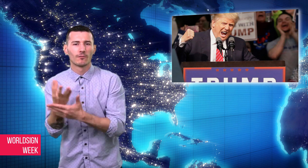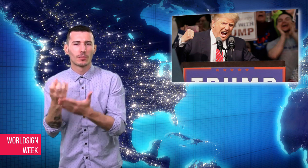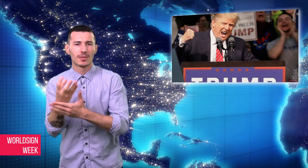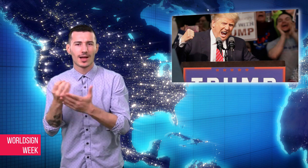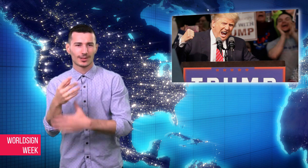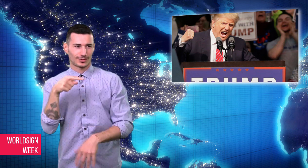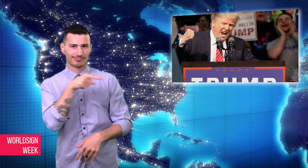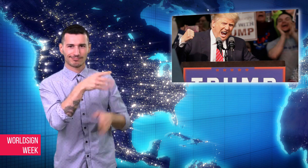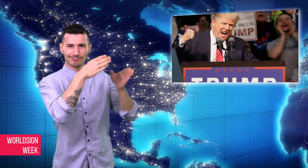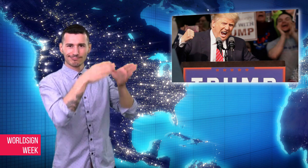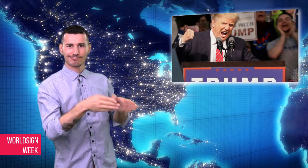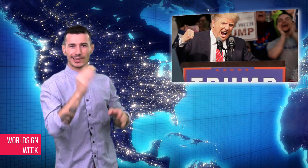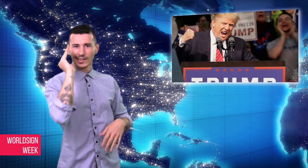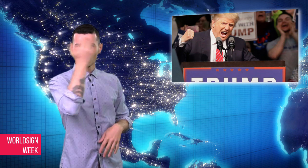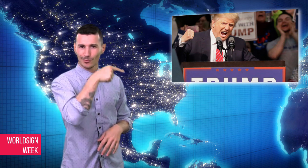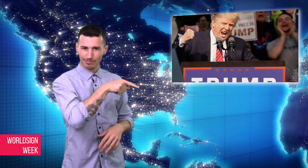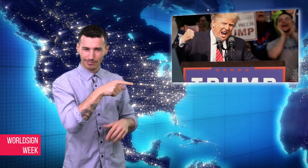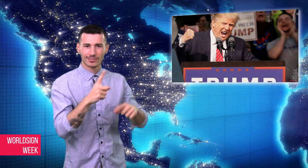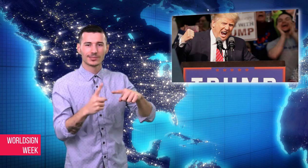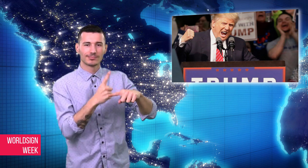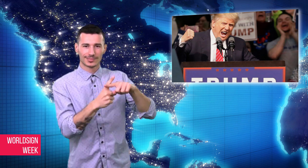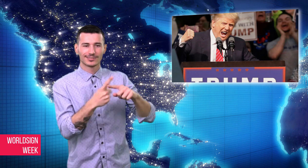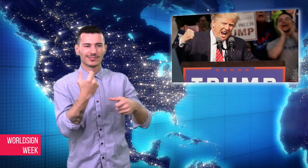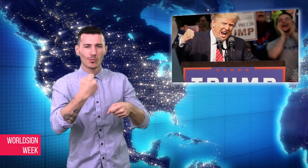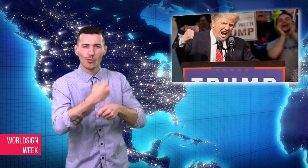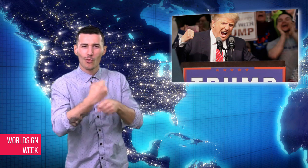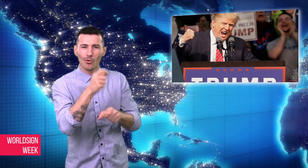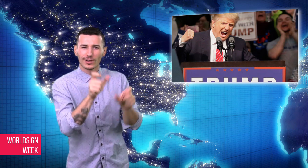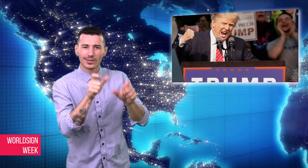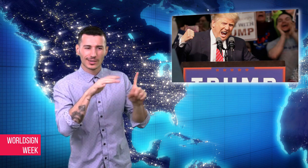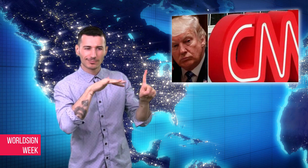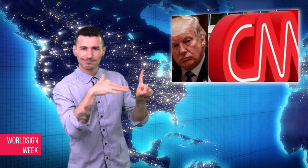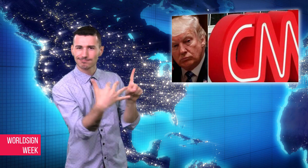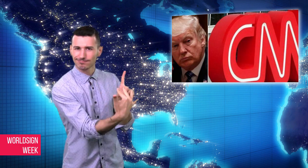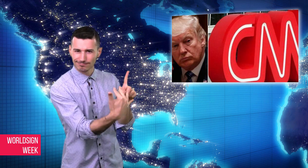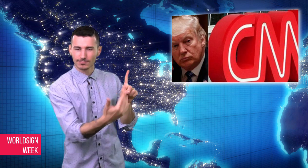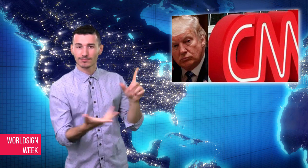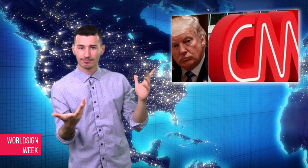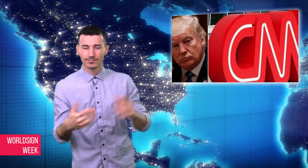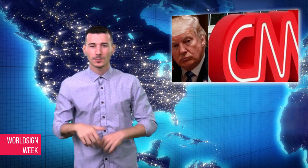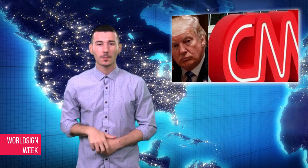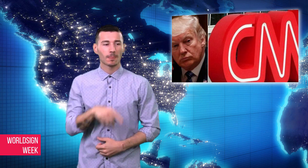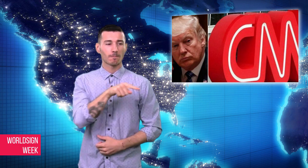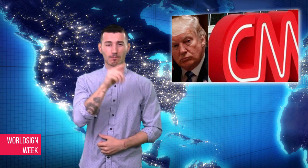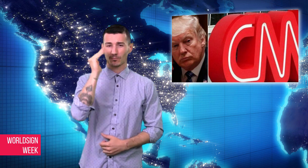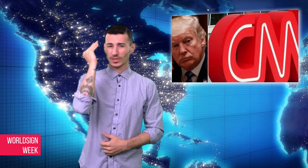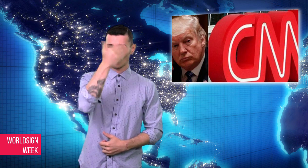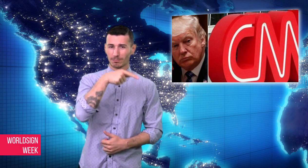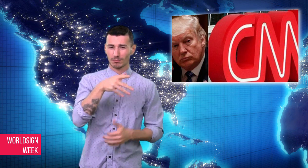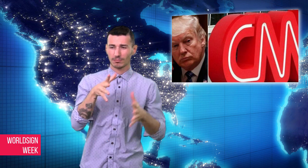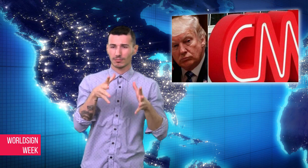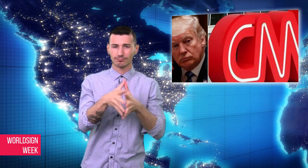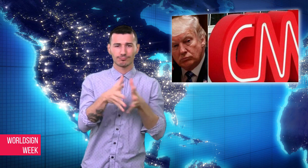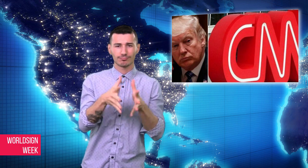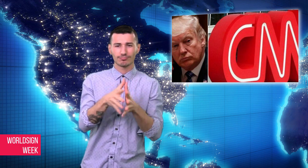staff. He has branded the media as the “opposition party”, and CNN as “fake